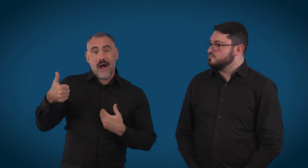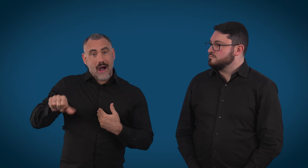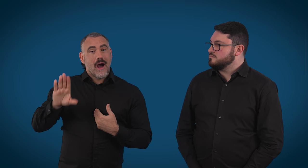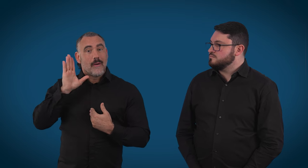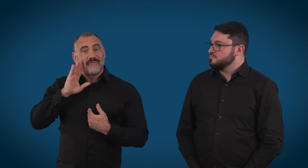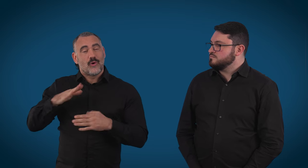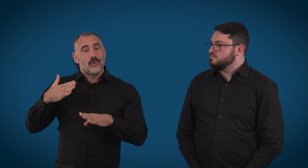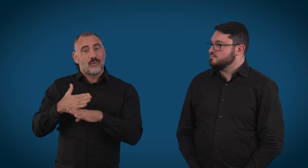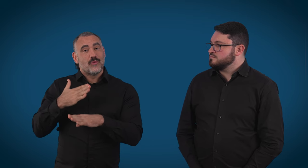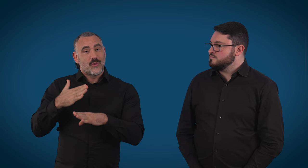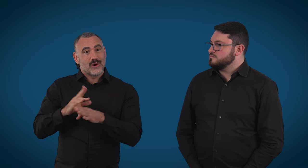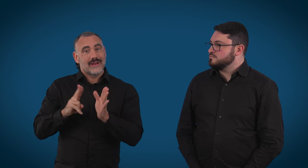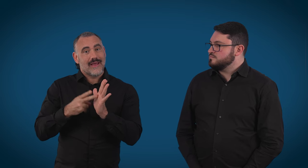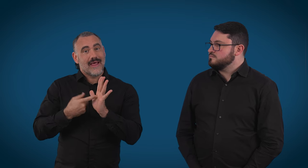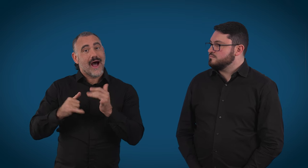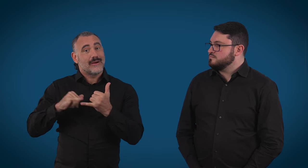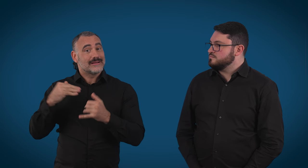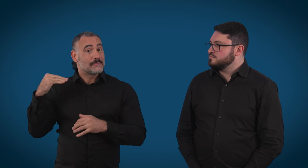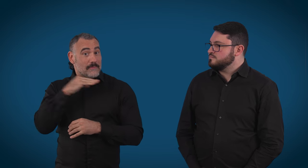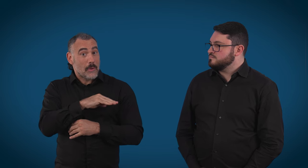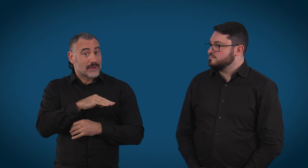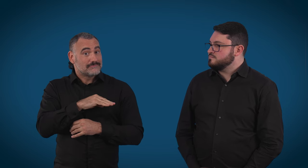to say that they did this job for many years from Melbourne and loved it.